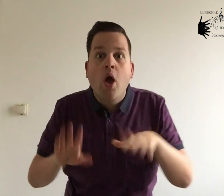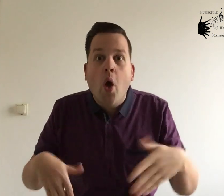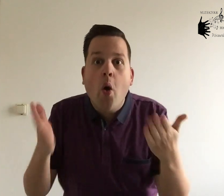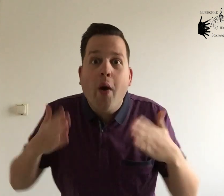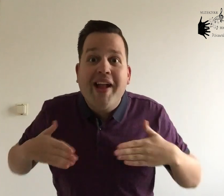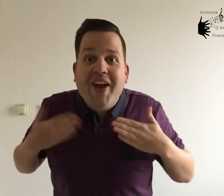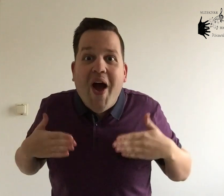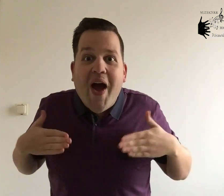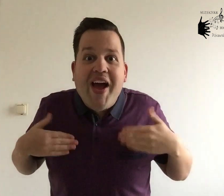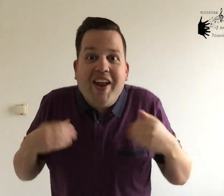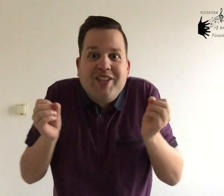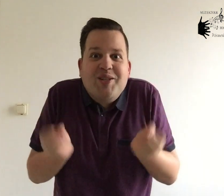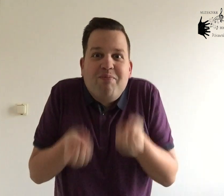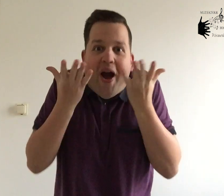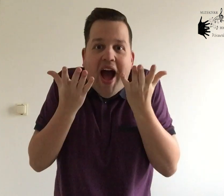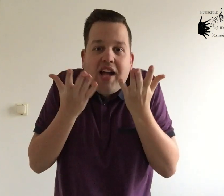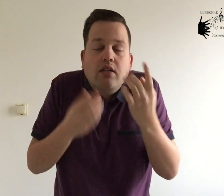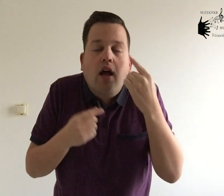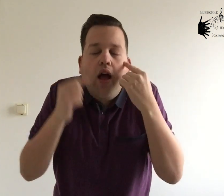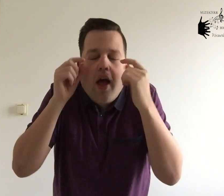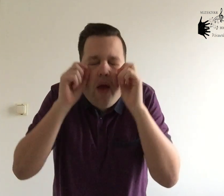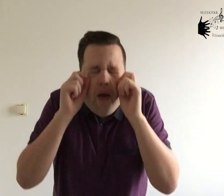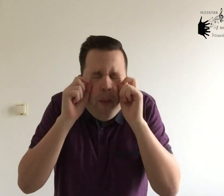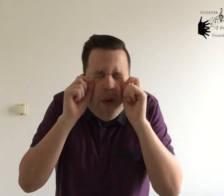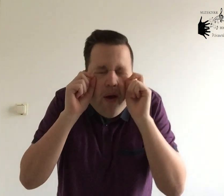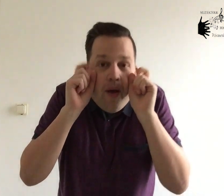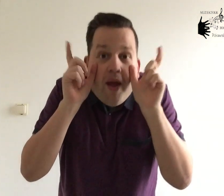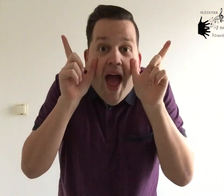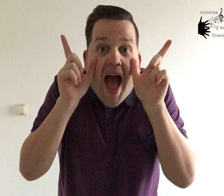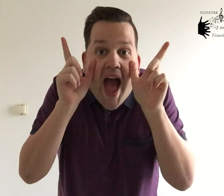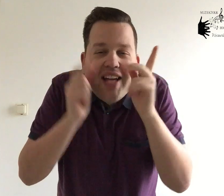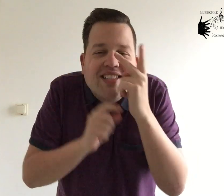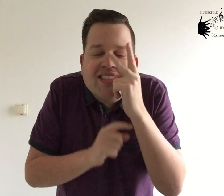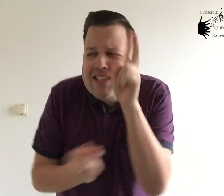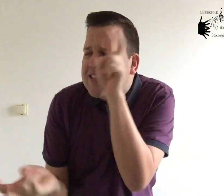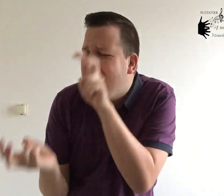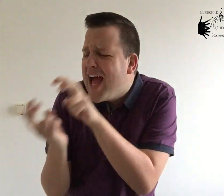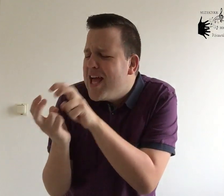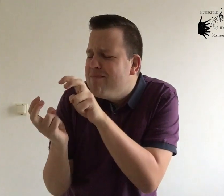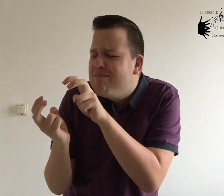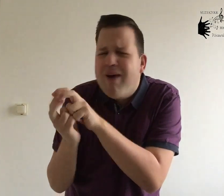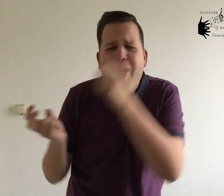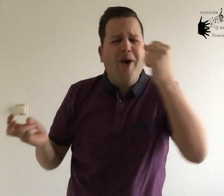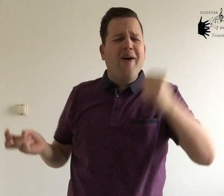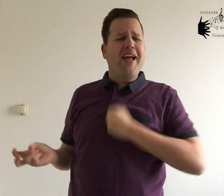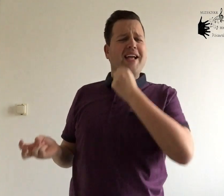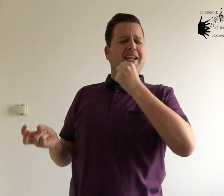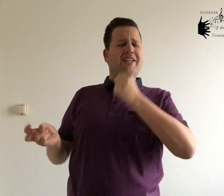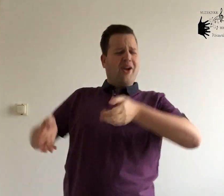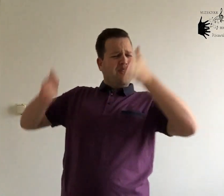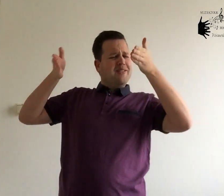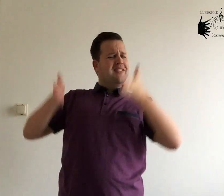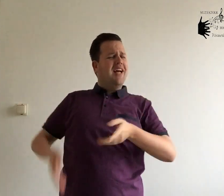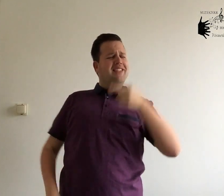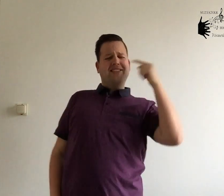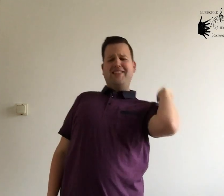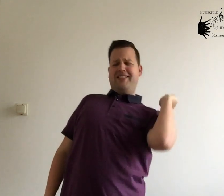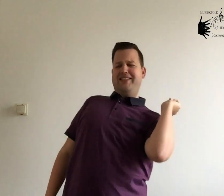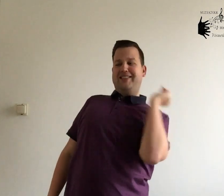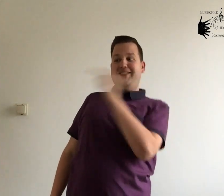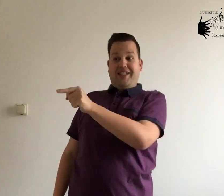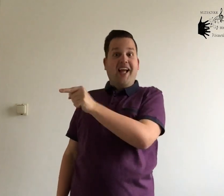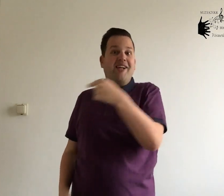Oh what joy and what surprise, when I open up my eyes To see a hippo hero standing there